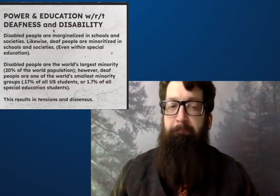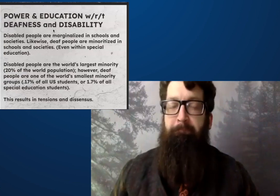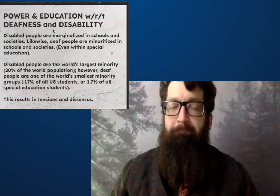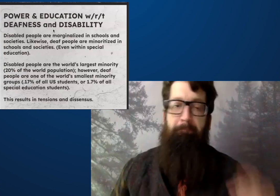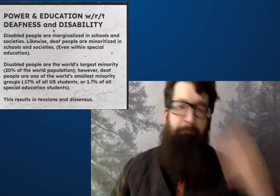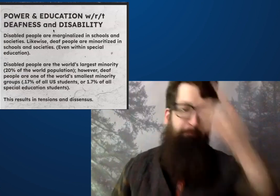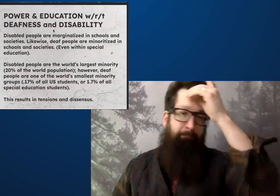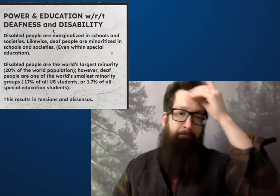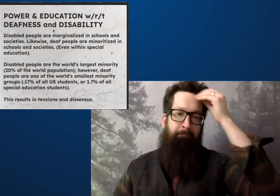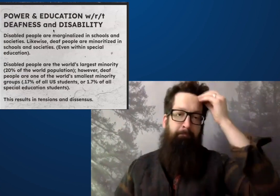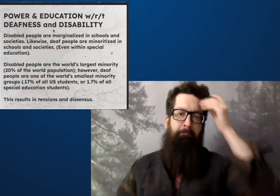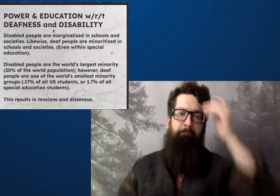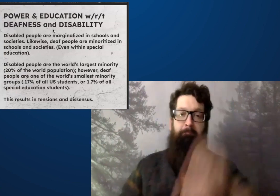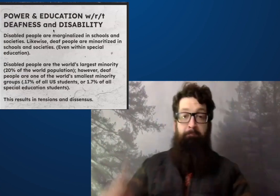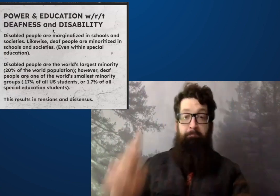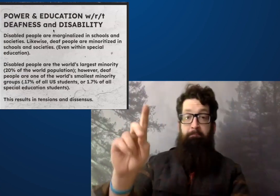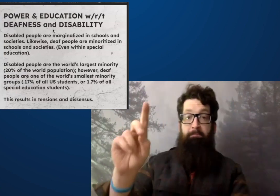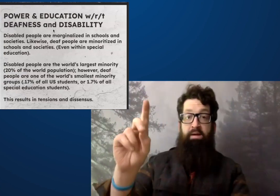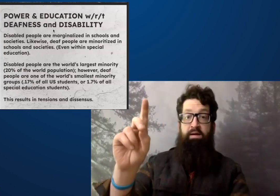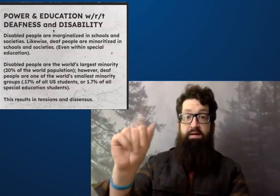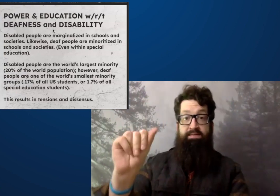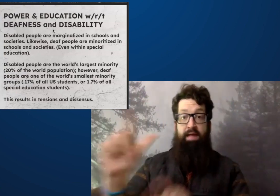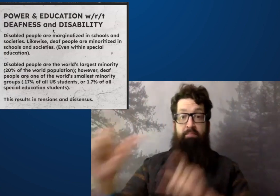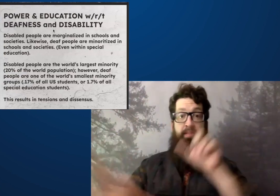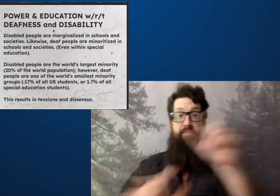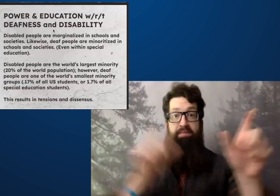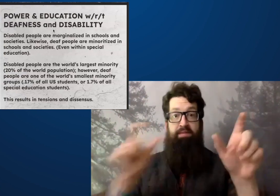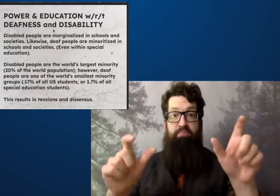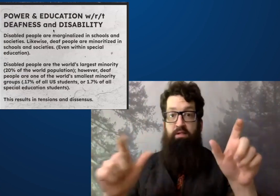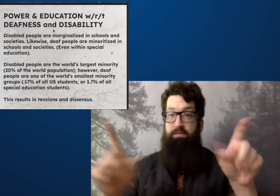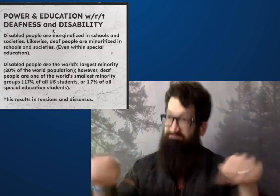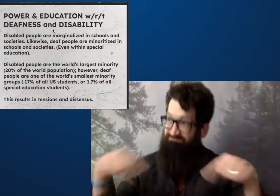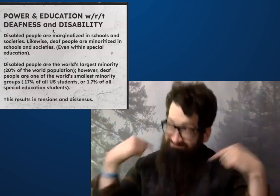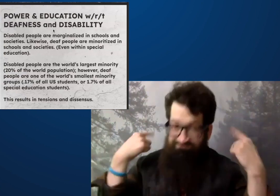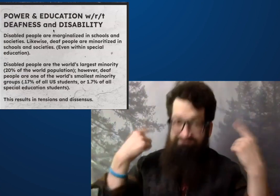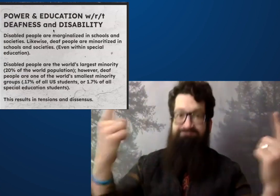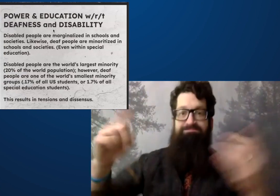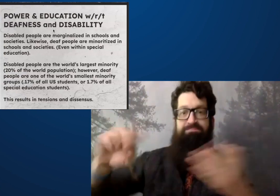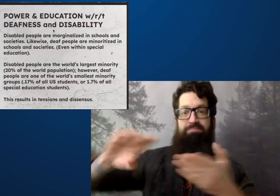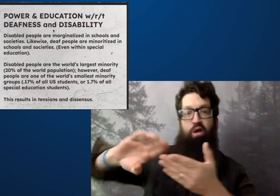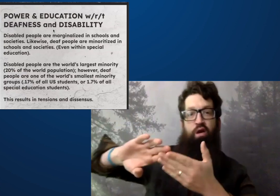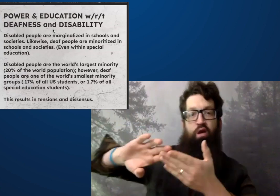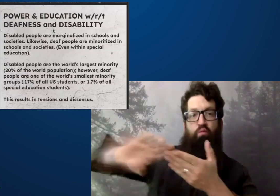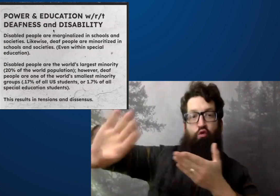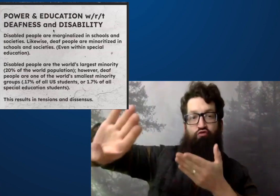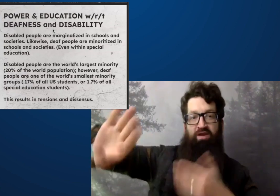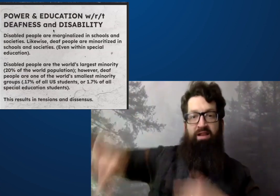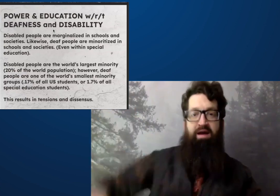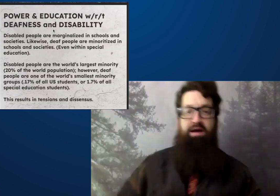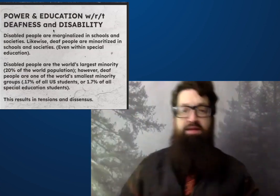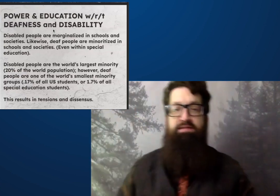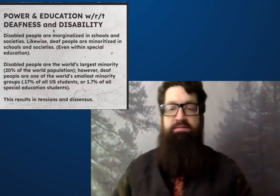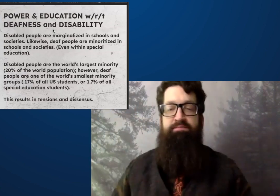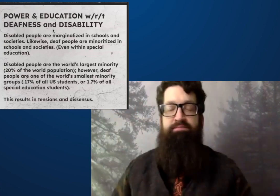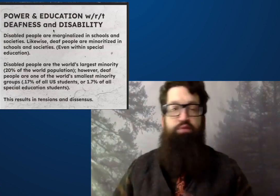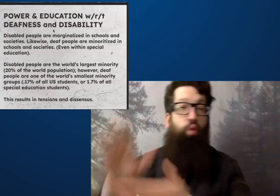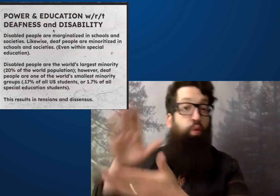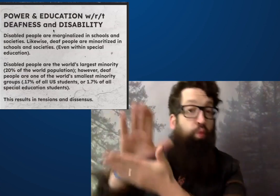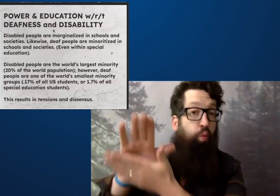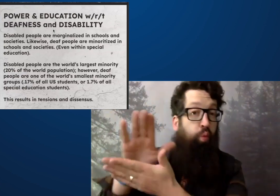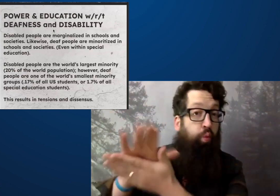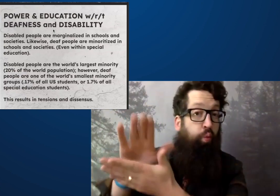Problems do occur when as well, disabled people have historically and are